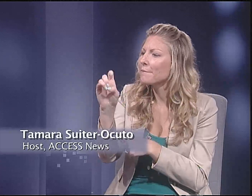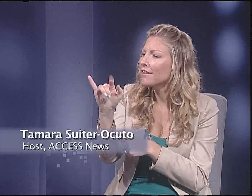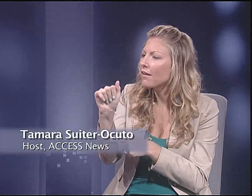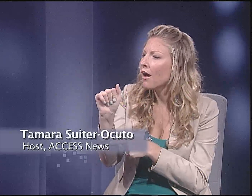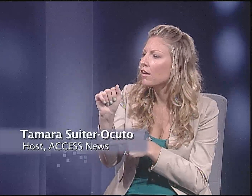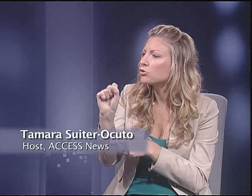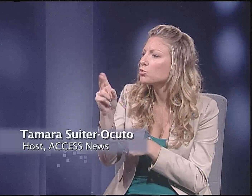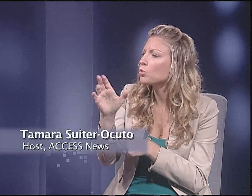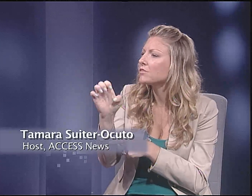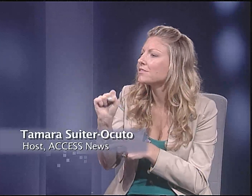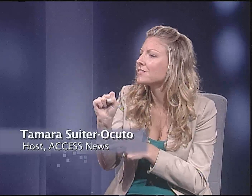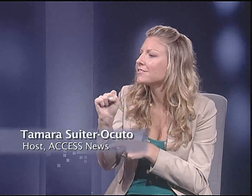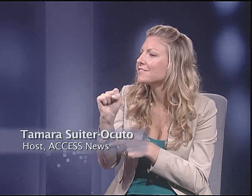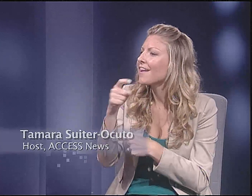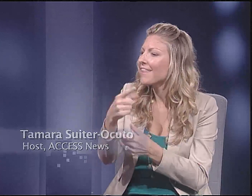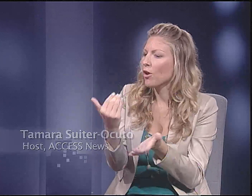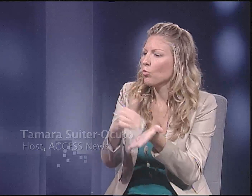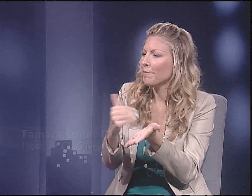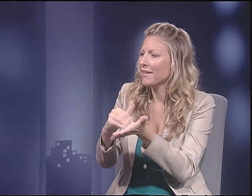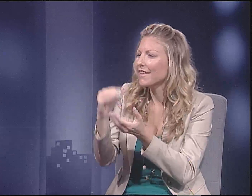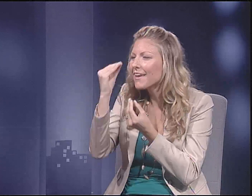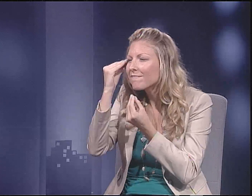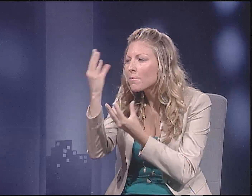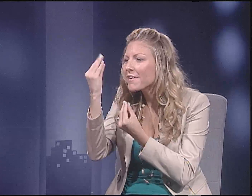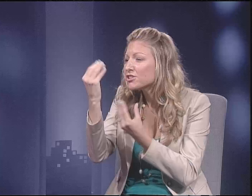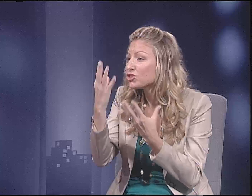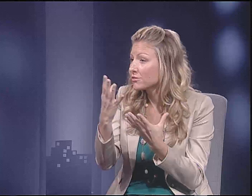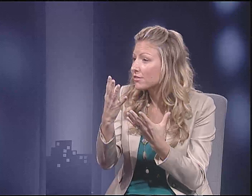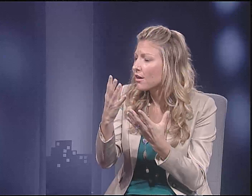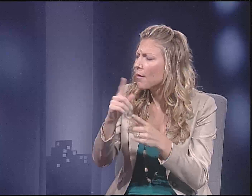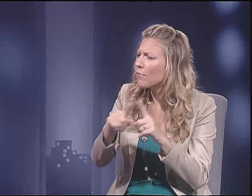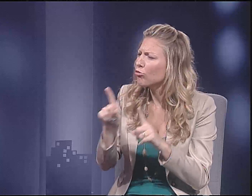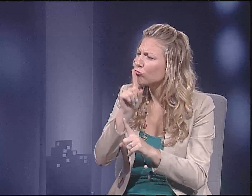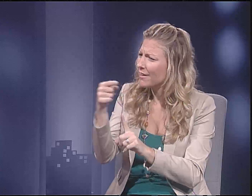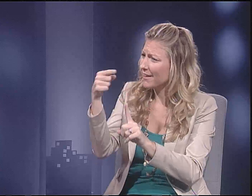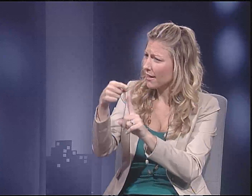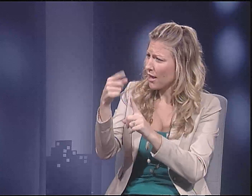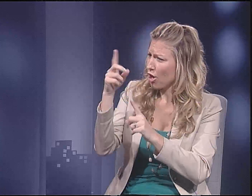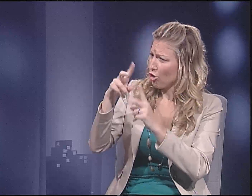Sometimes people who see history,